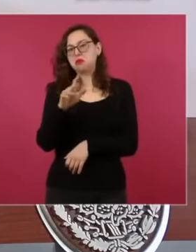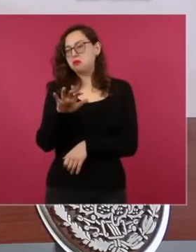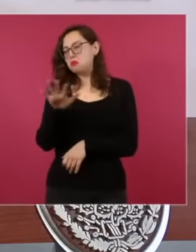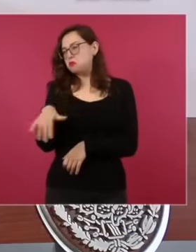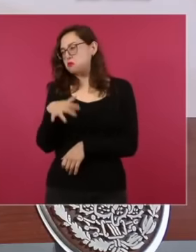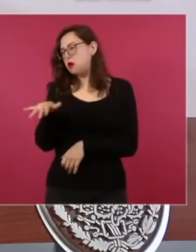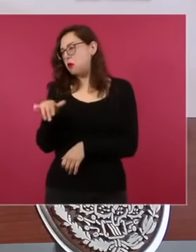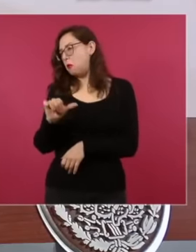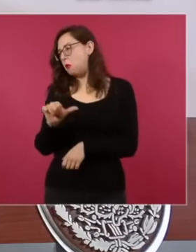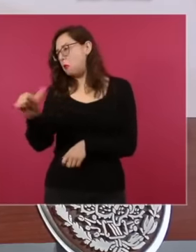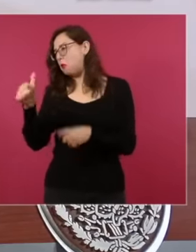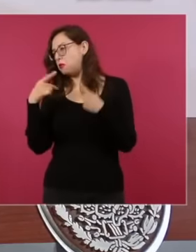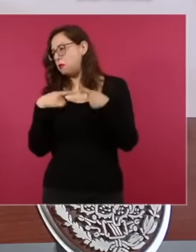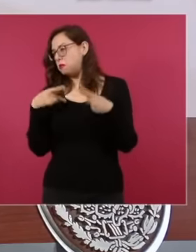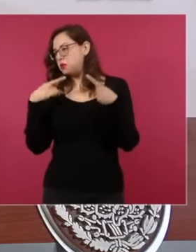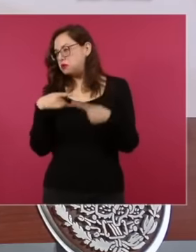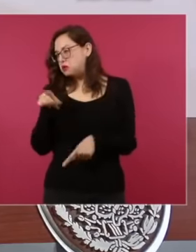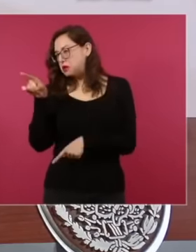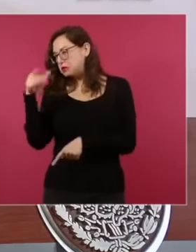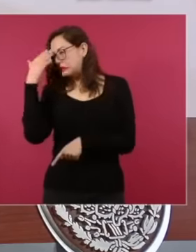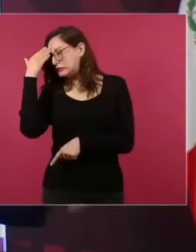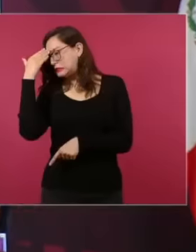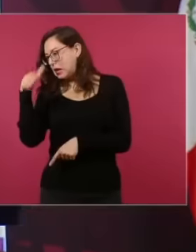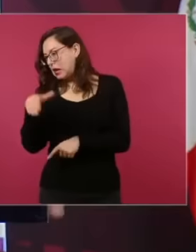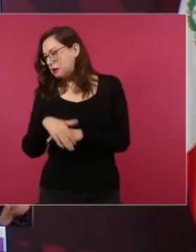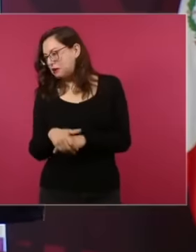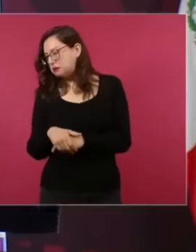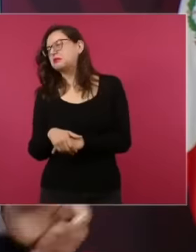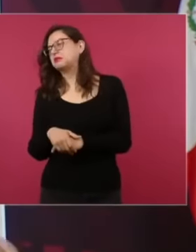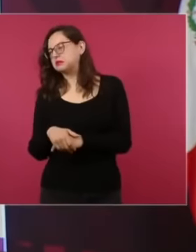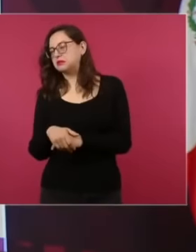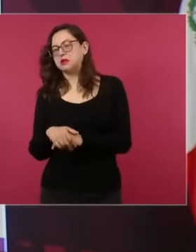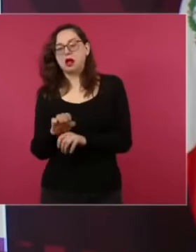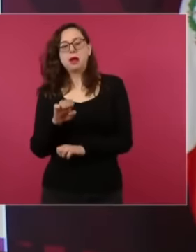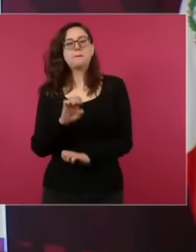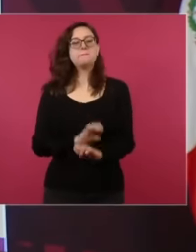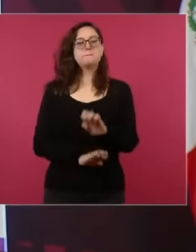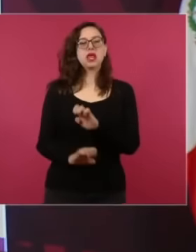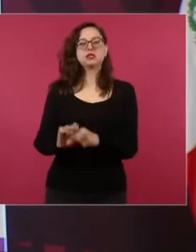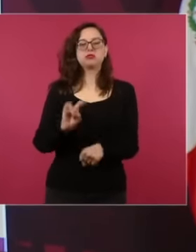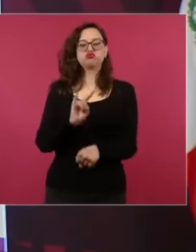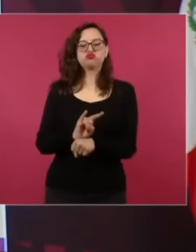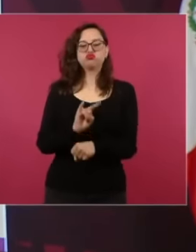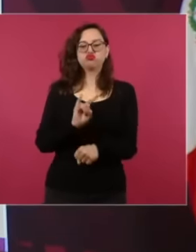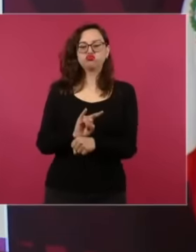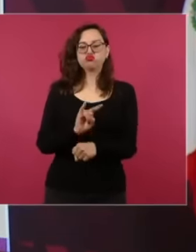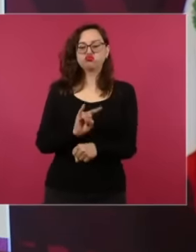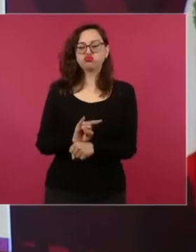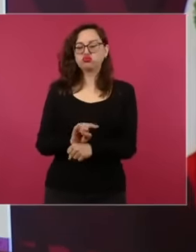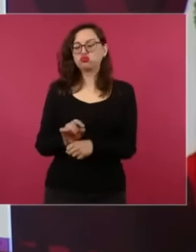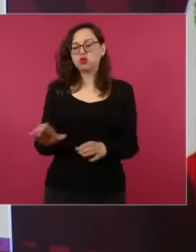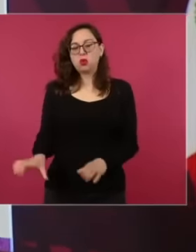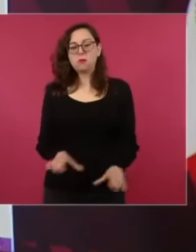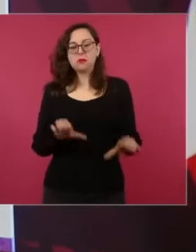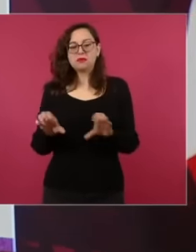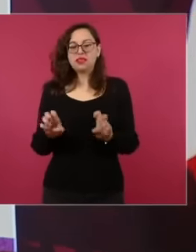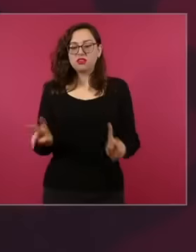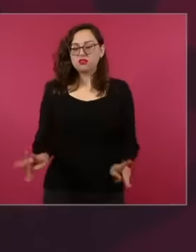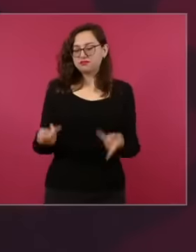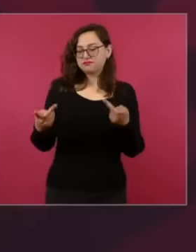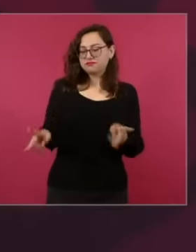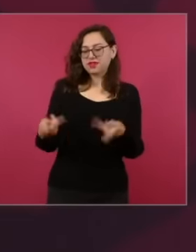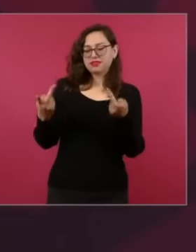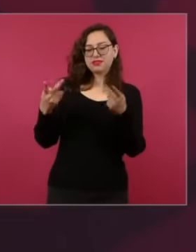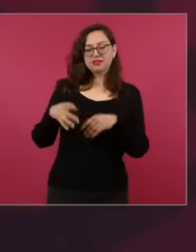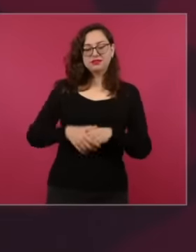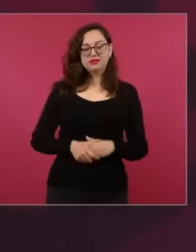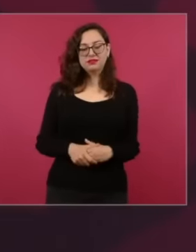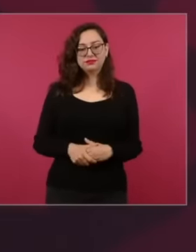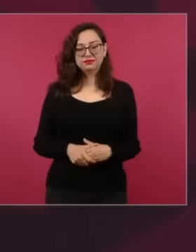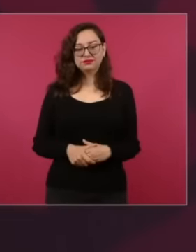hire him and I start my company and I sell the computers and a computer